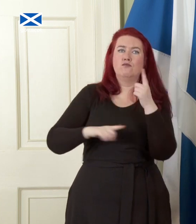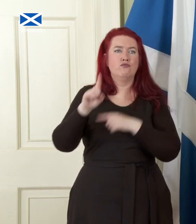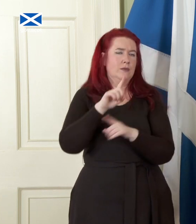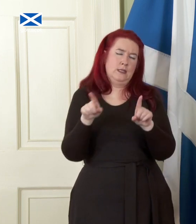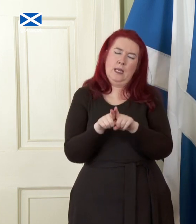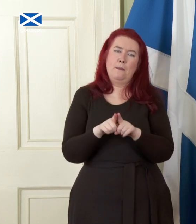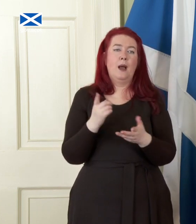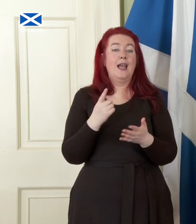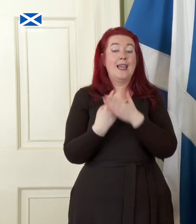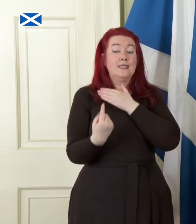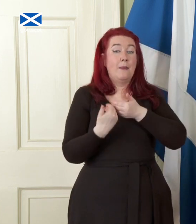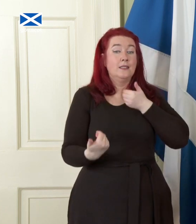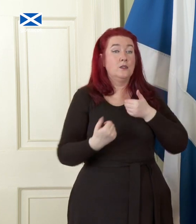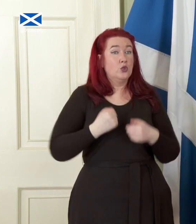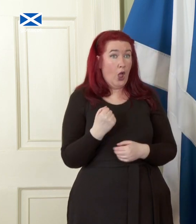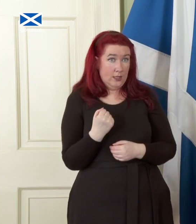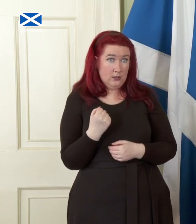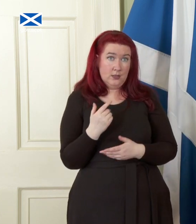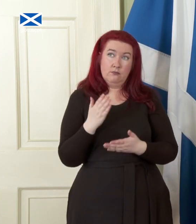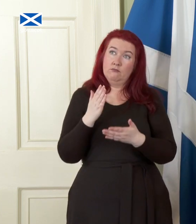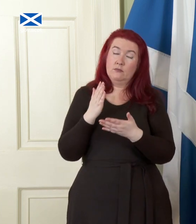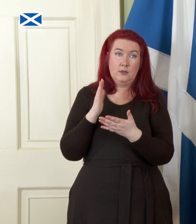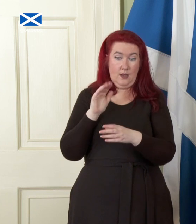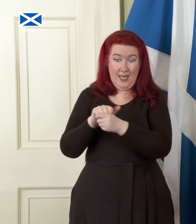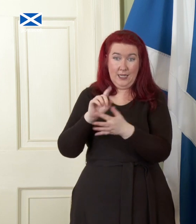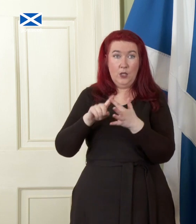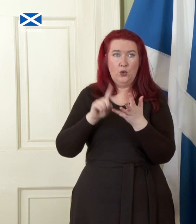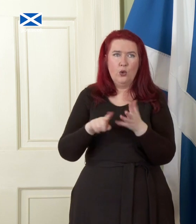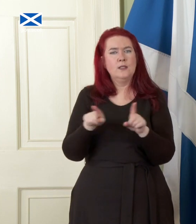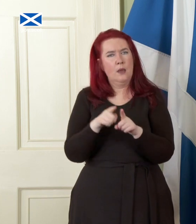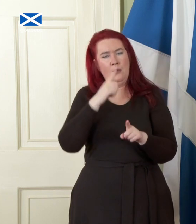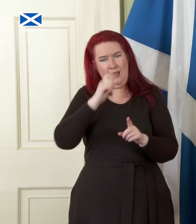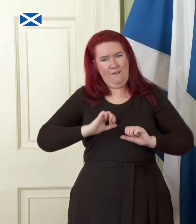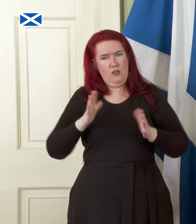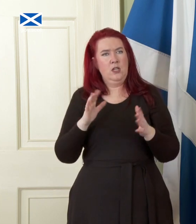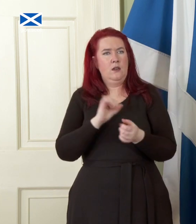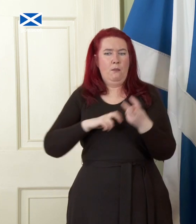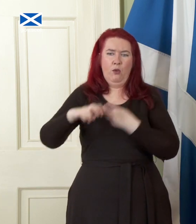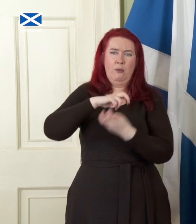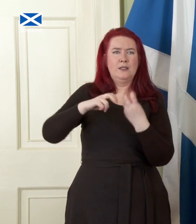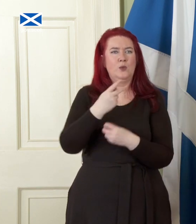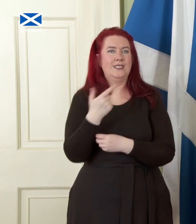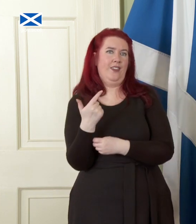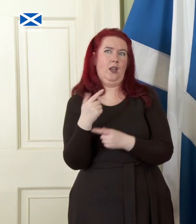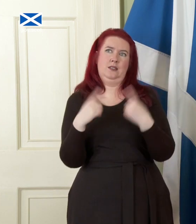in the EU will also regain free movement across 27 other countries. What Brexit does mean though,